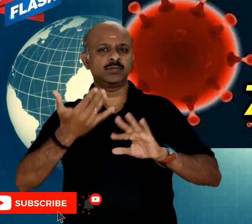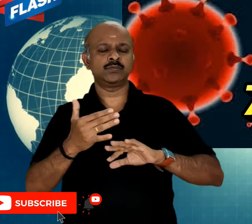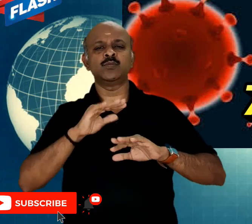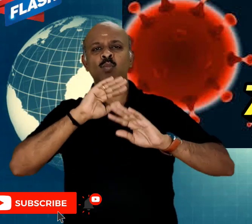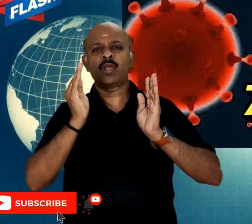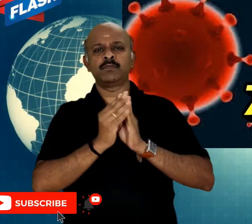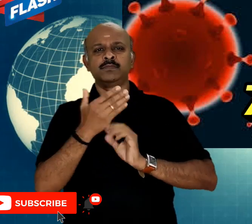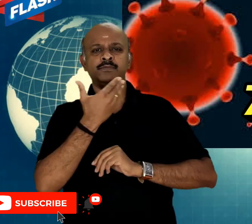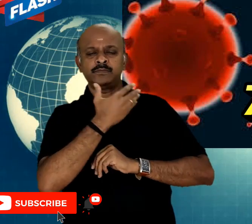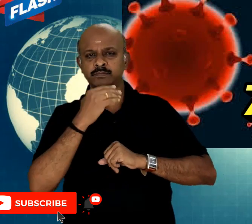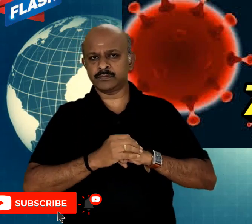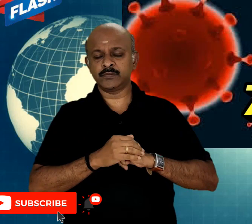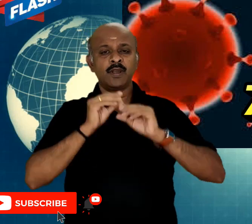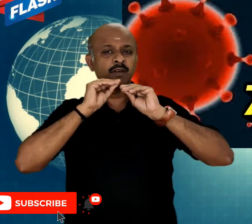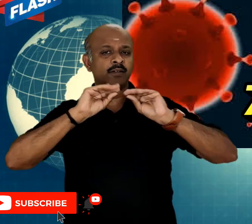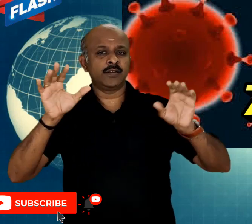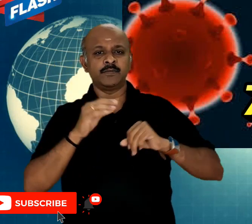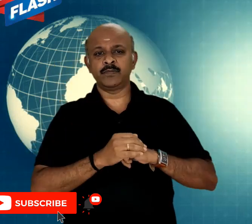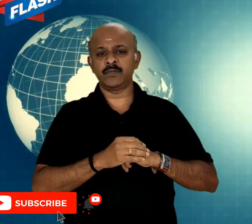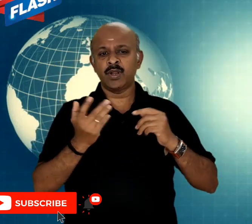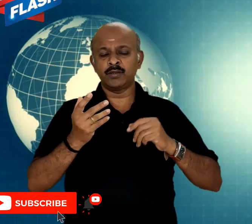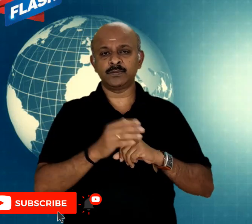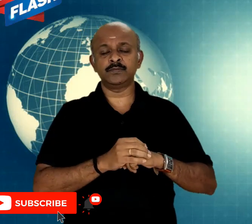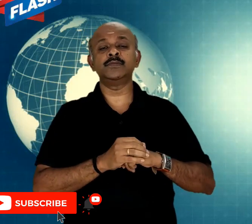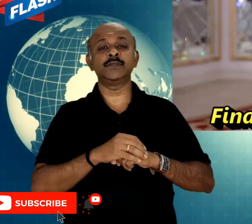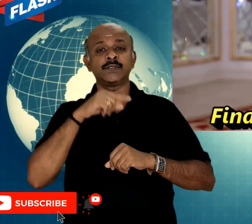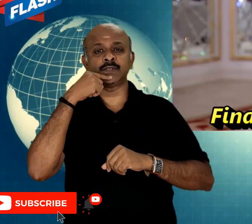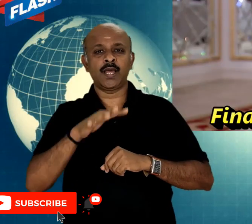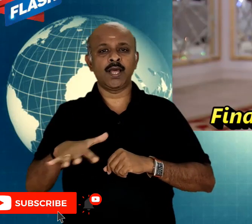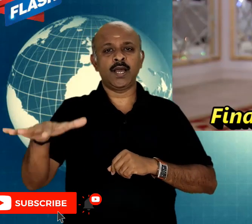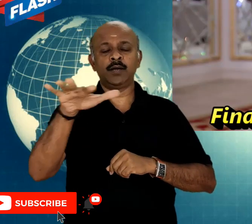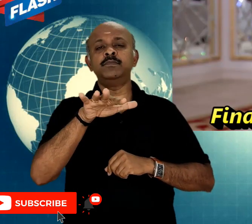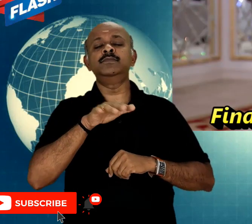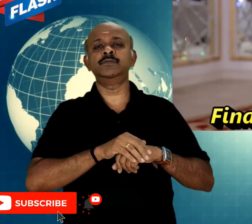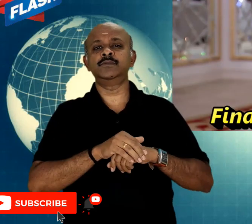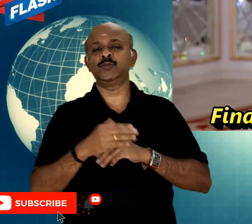the financial investor head of this vaccine Kiril Dmitrev